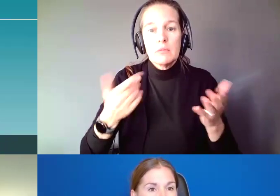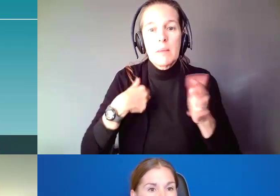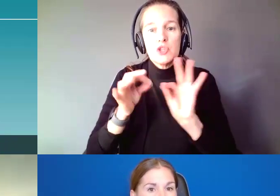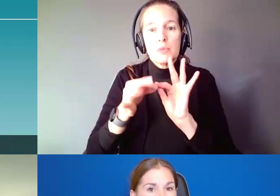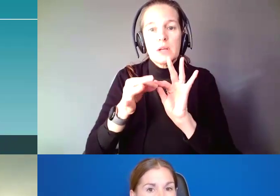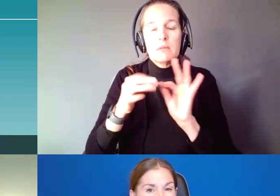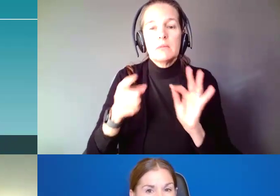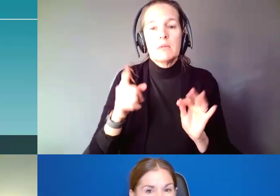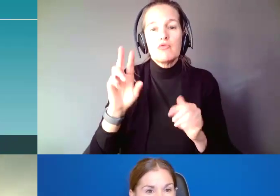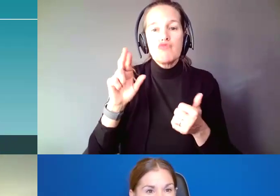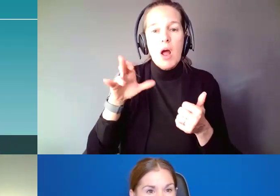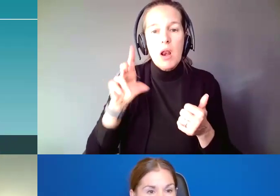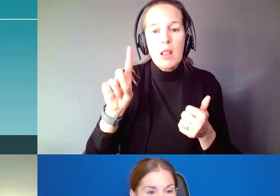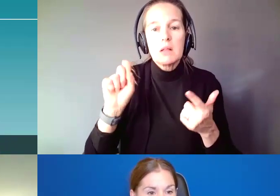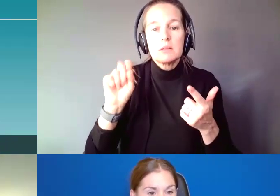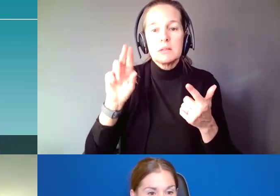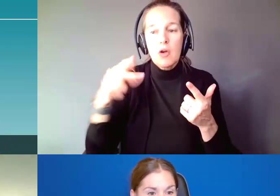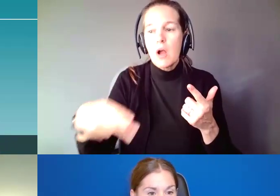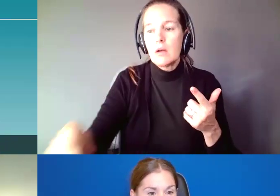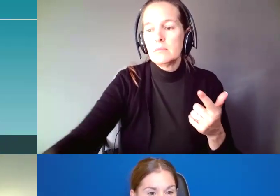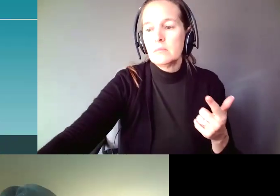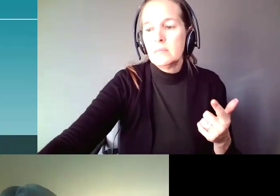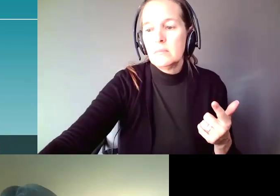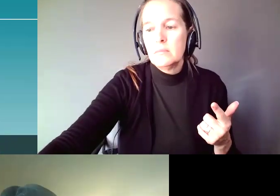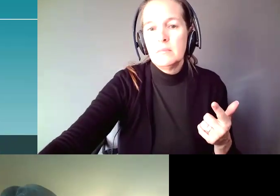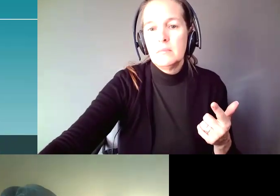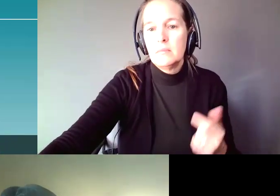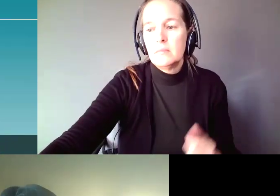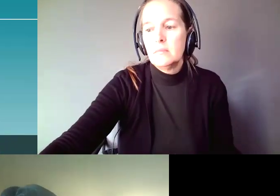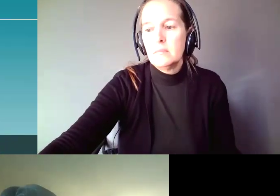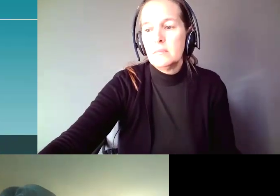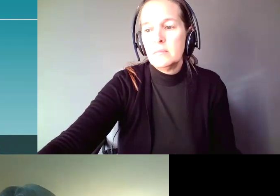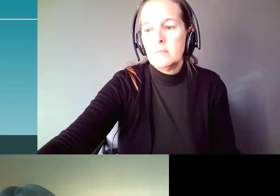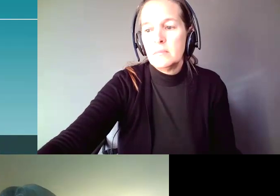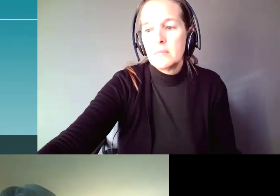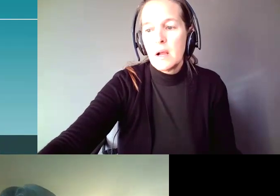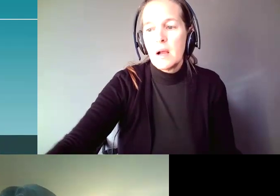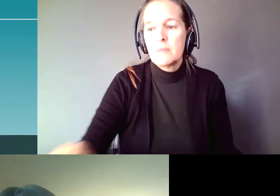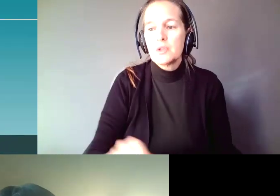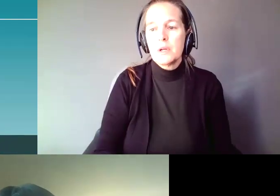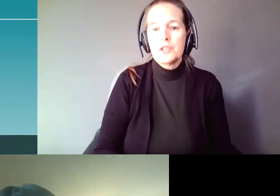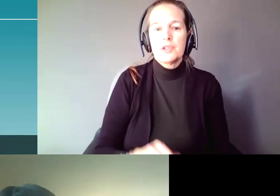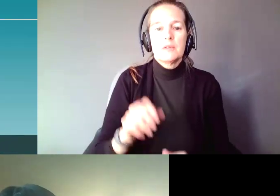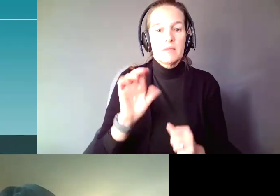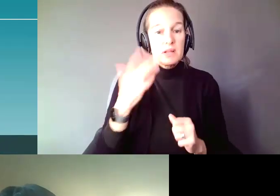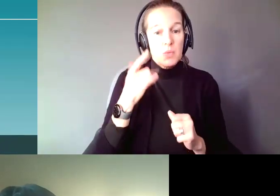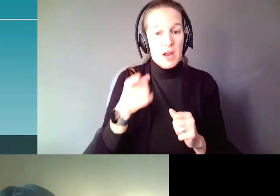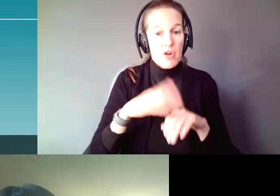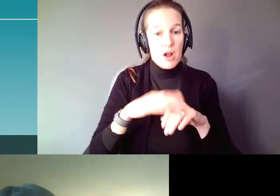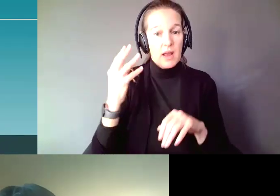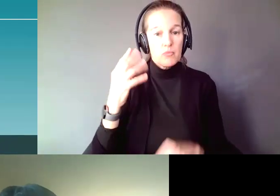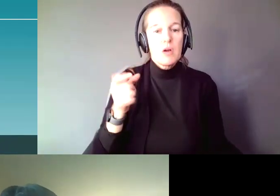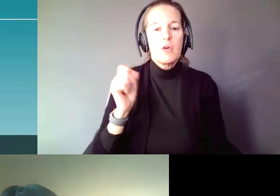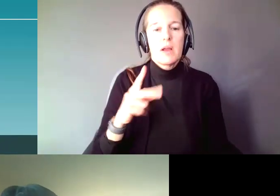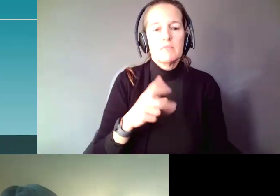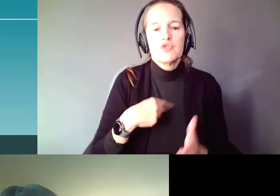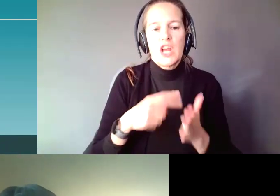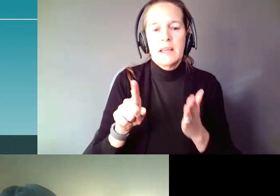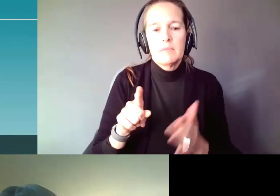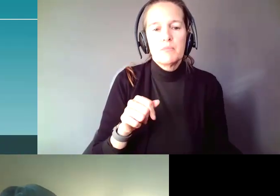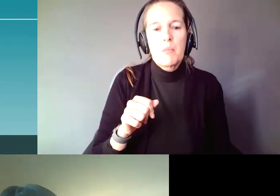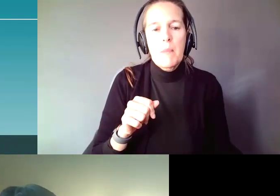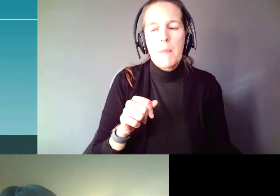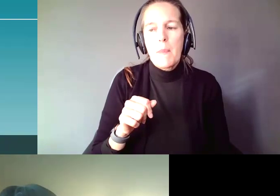Sarah, did you have a question? Is that why you are on camera? No. Okay. All right. Just checking.